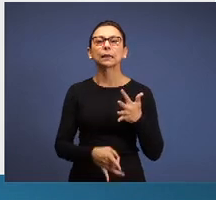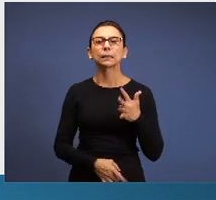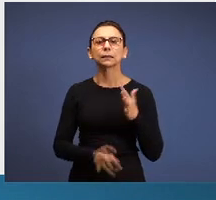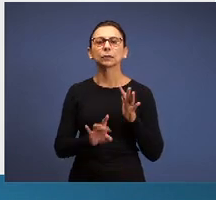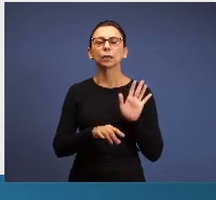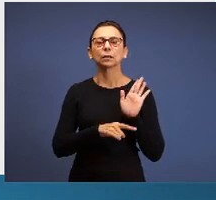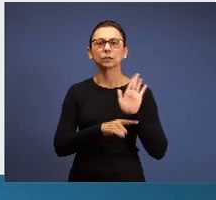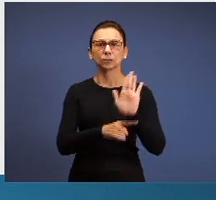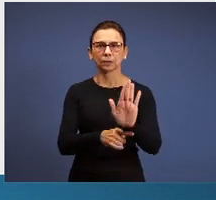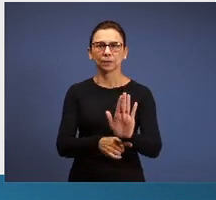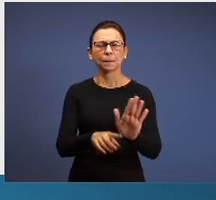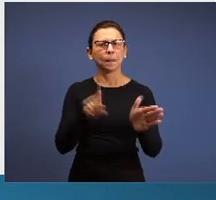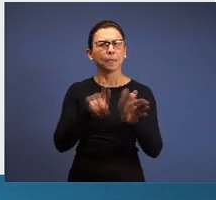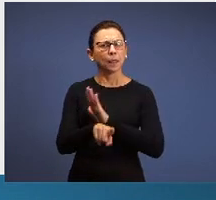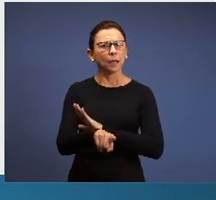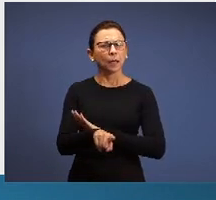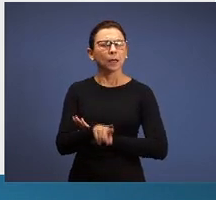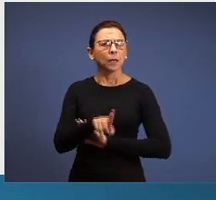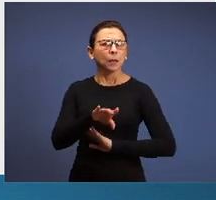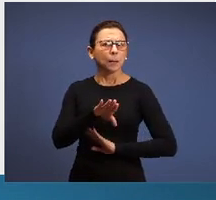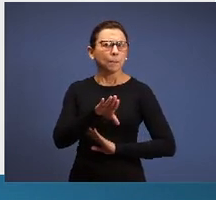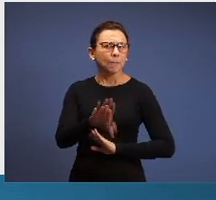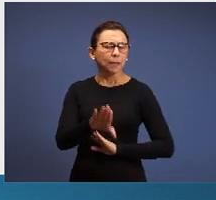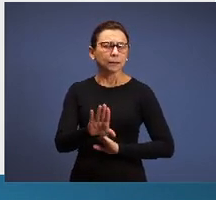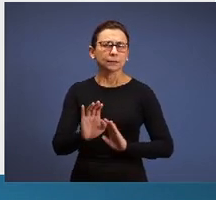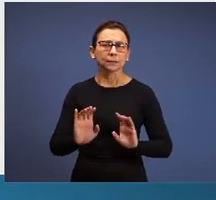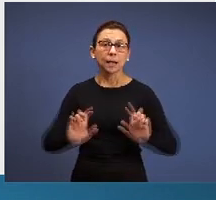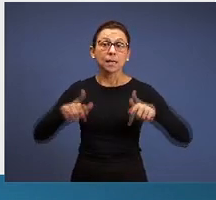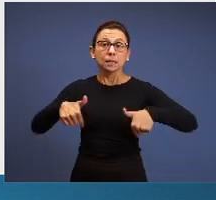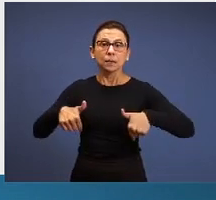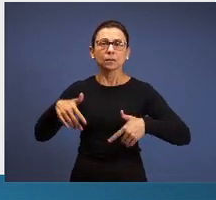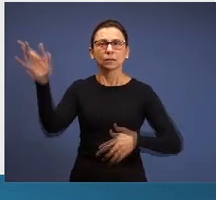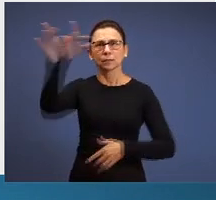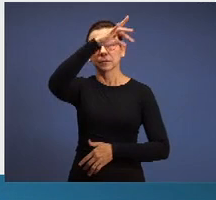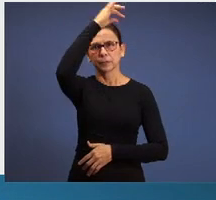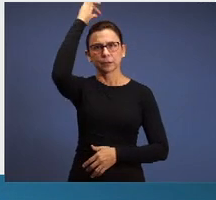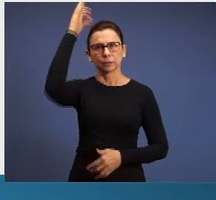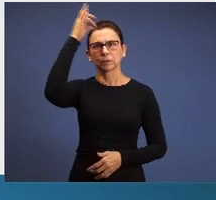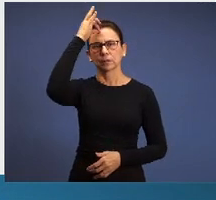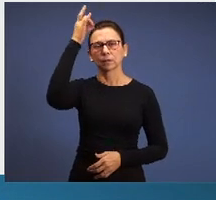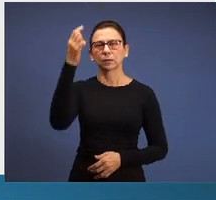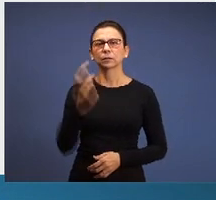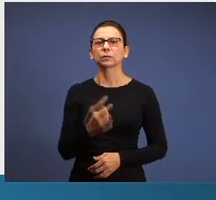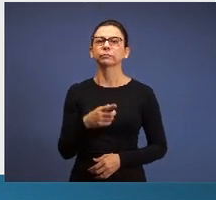the question is this, but what about the operation of Holy Spirit? We have the operation of